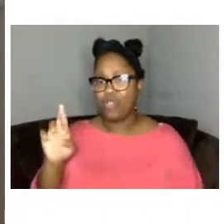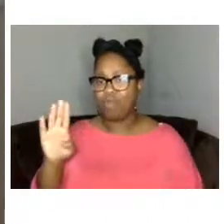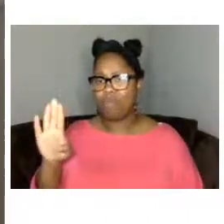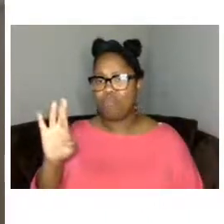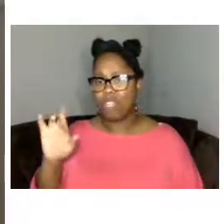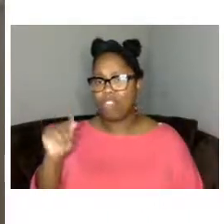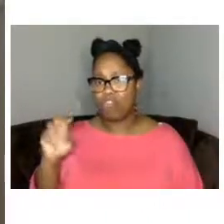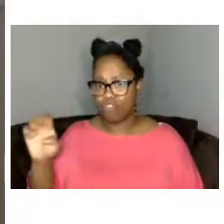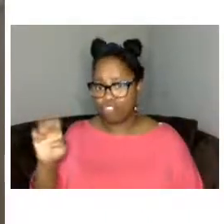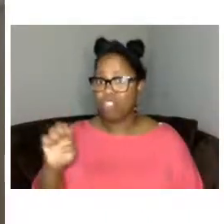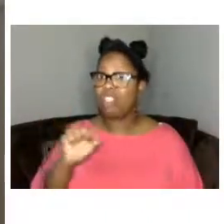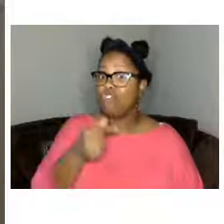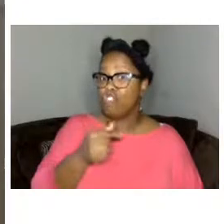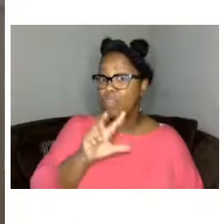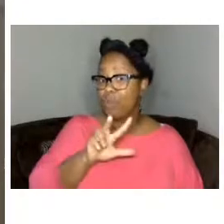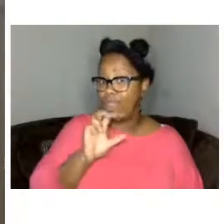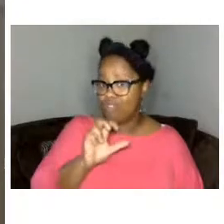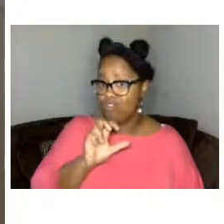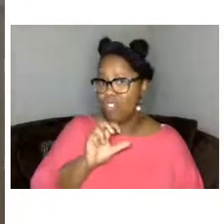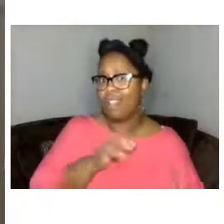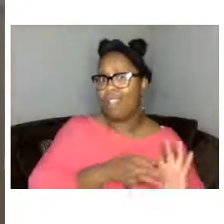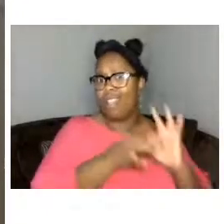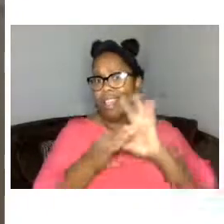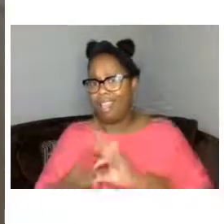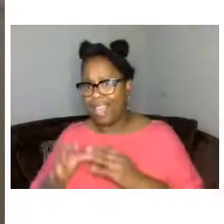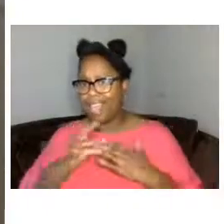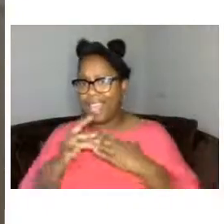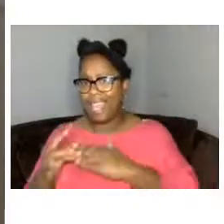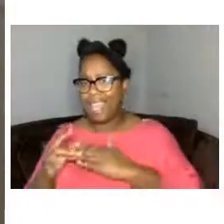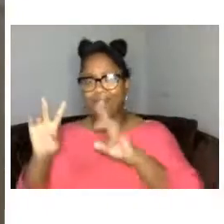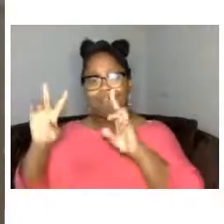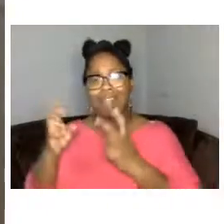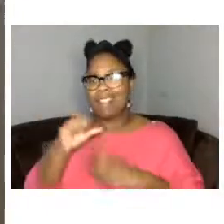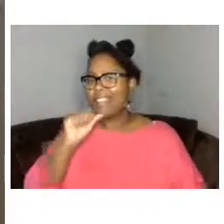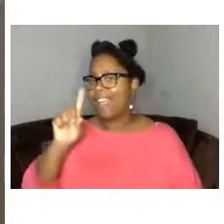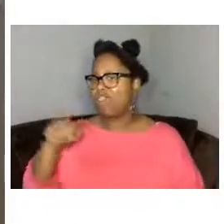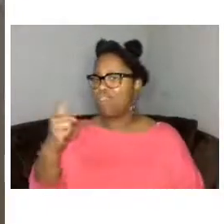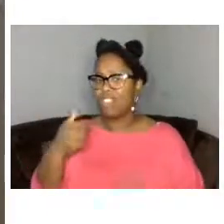the second film it's not just a game about the baltimore banners and savage